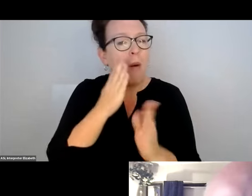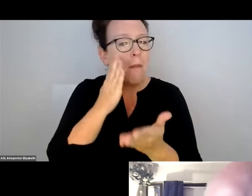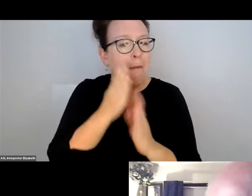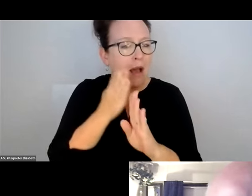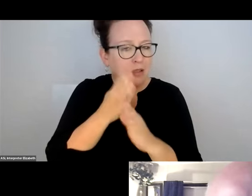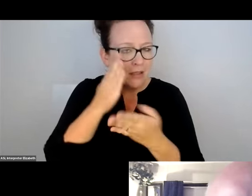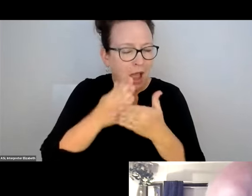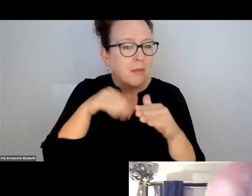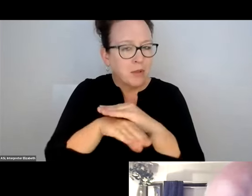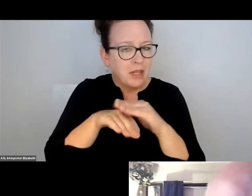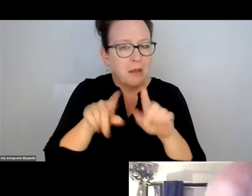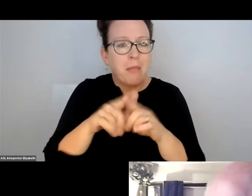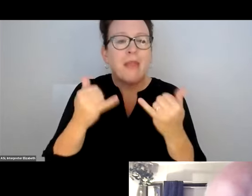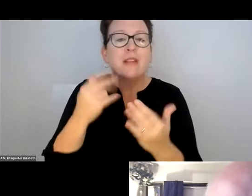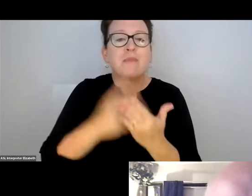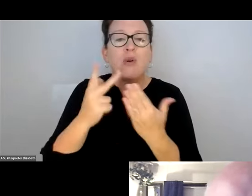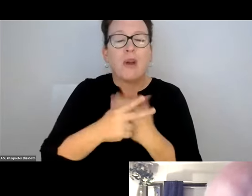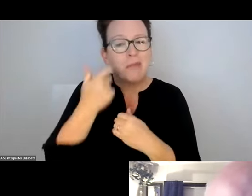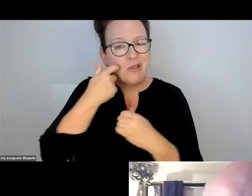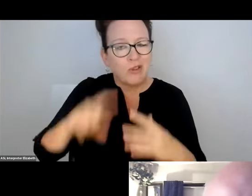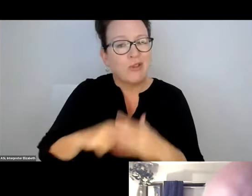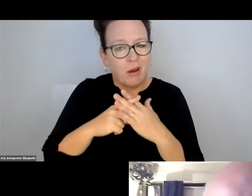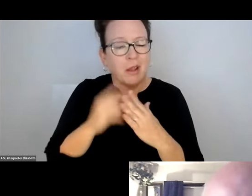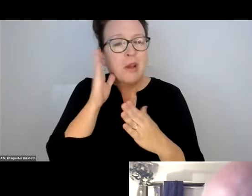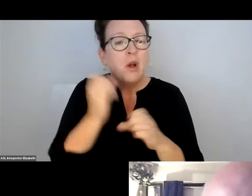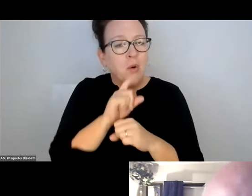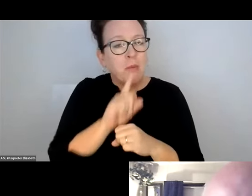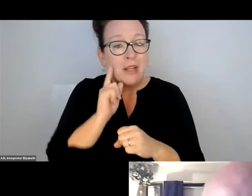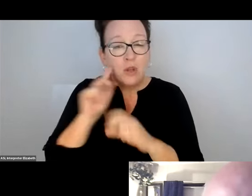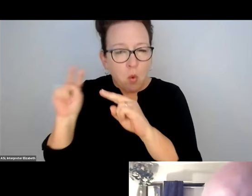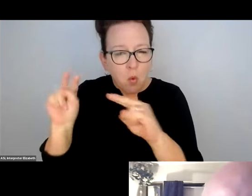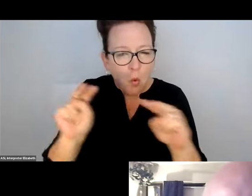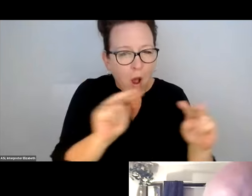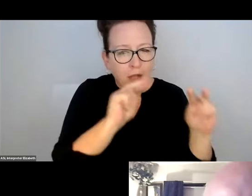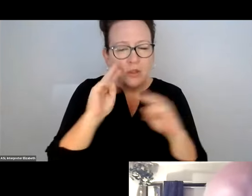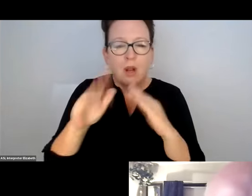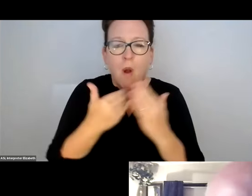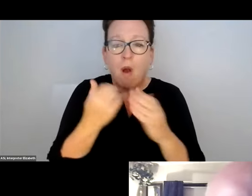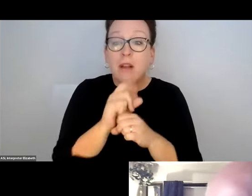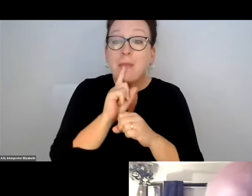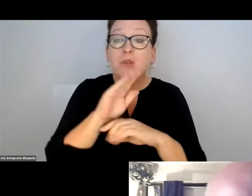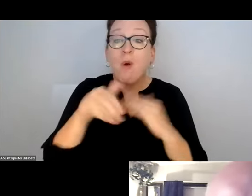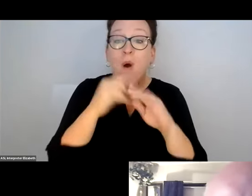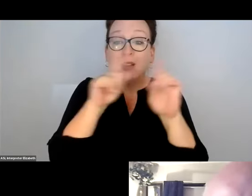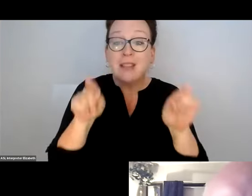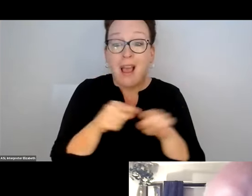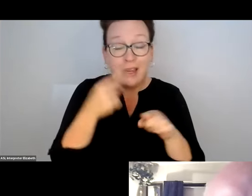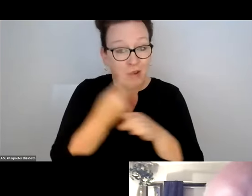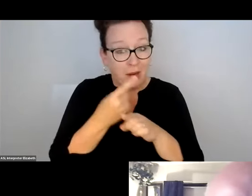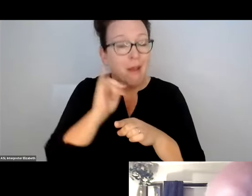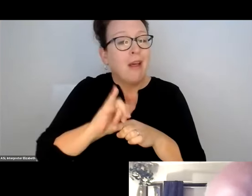WE DID AUDITS IN THE PAST, MAKE SURE ALL BUS STOPS ARE ACCESSIBLE. THIS IS STARTING WITH MAKING SURE WE PUT EYES ON EVERY BUS STOP TO MAKE SURE THERE ARE